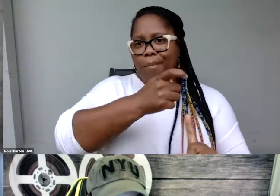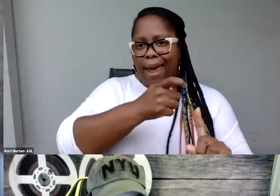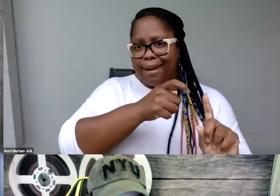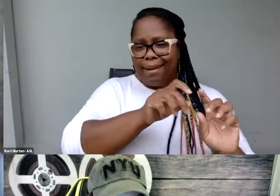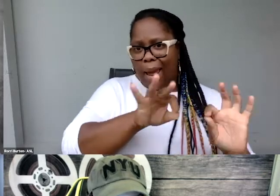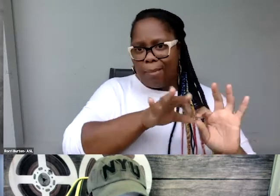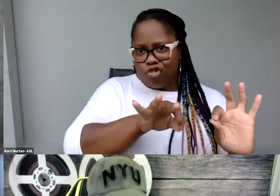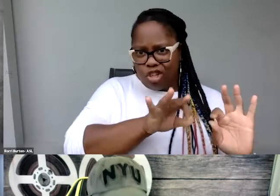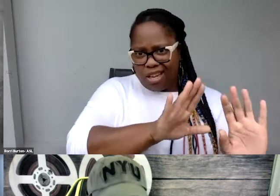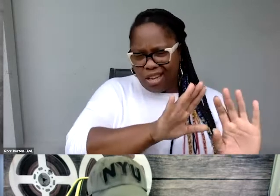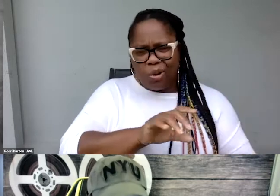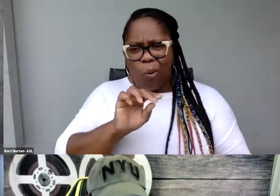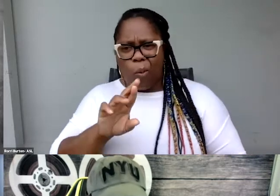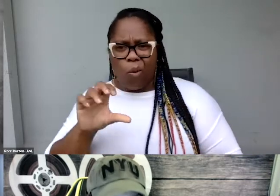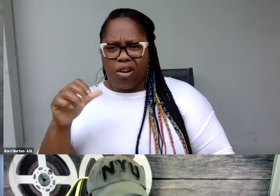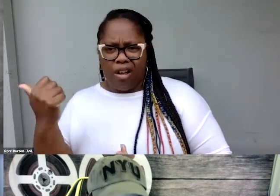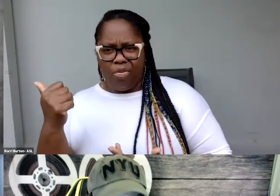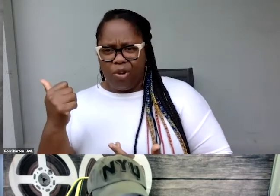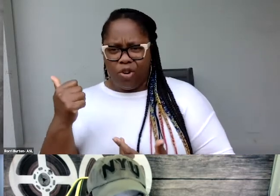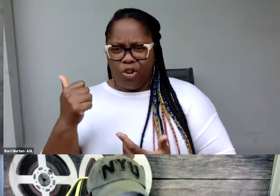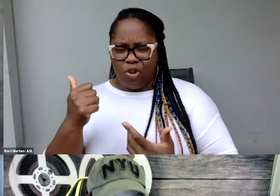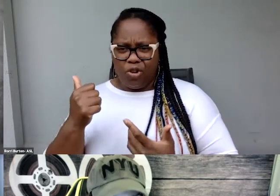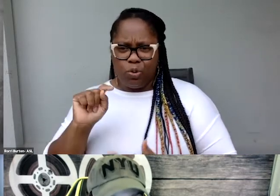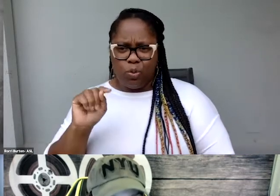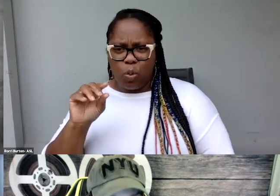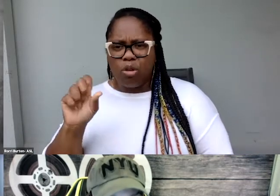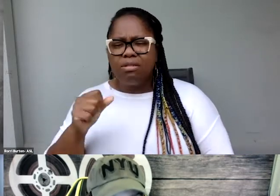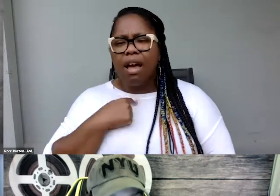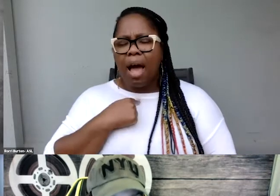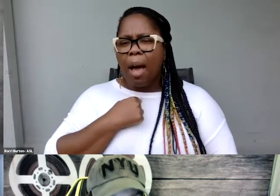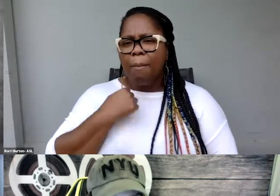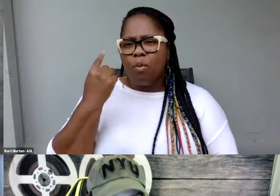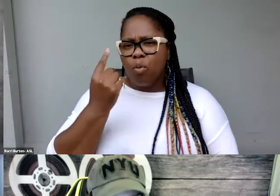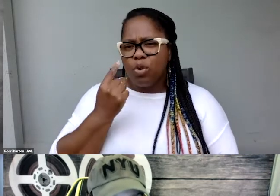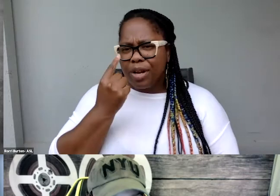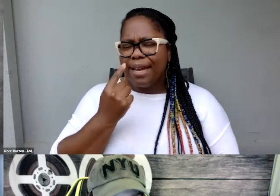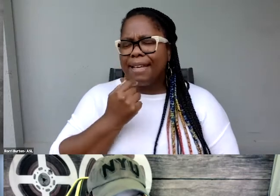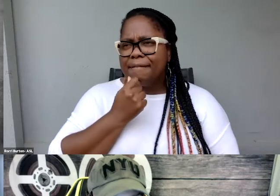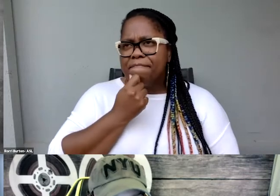And I just want to kind of pose a question where a lot of the times I think